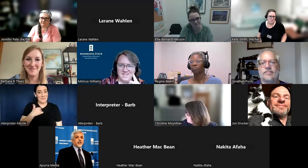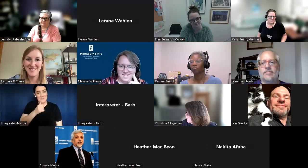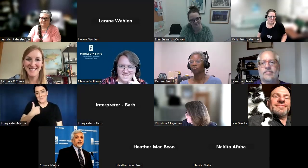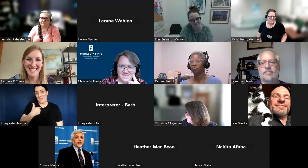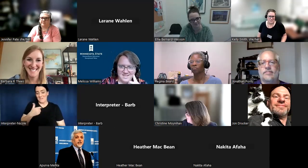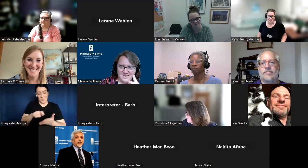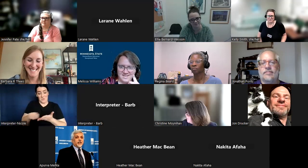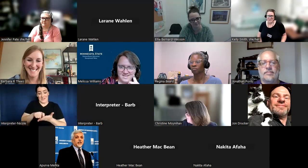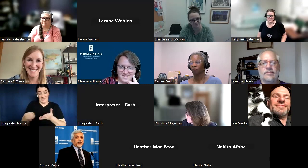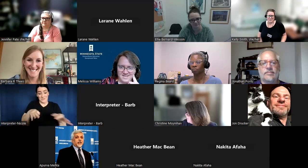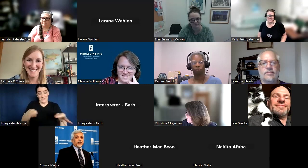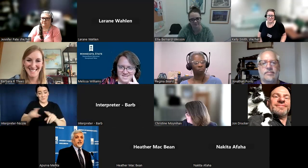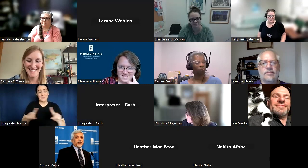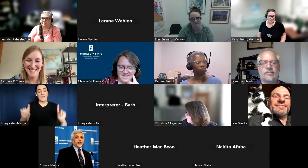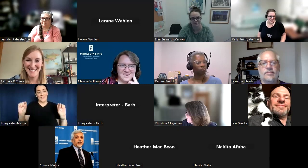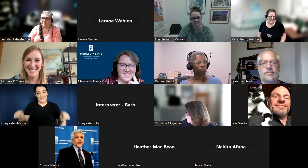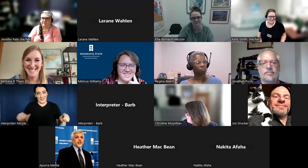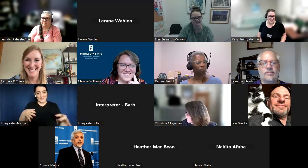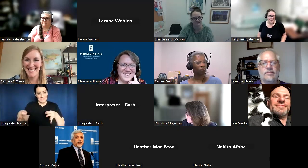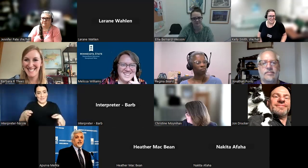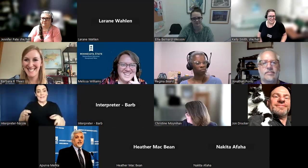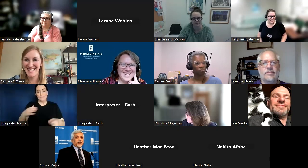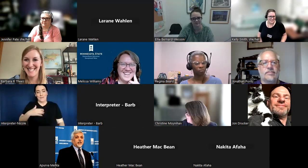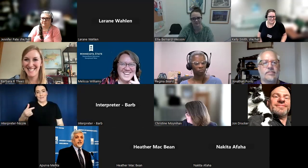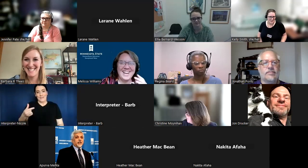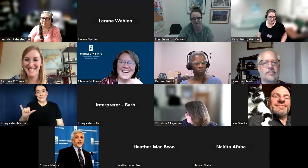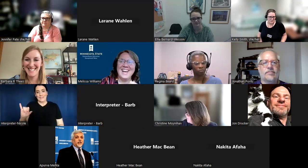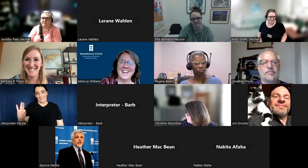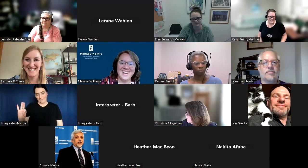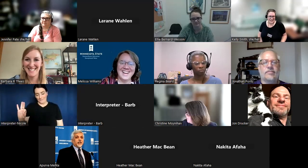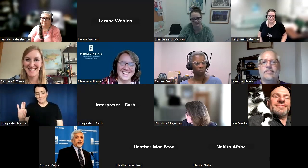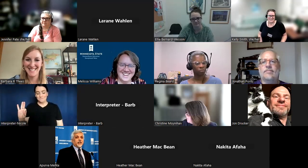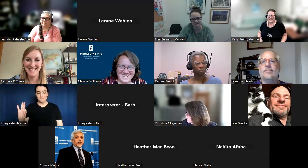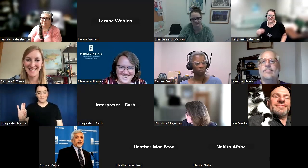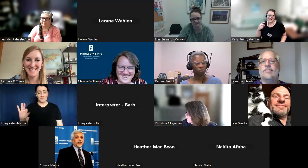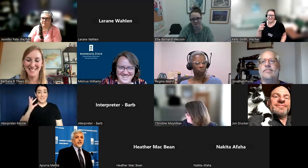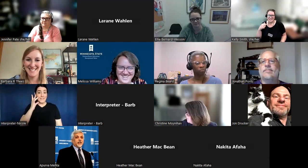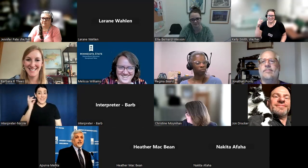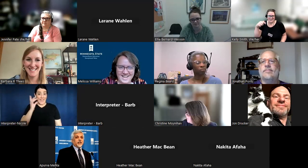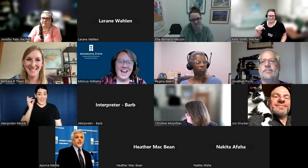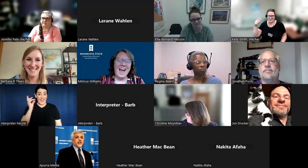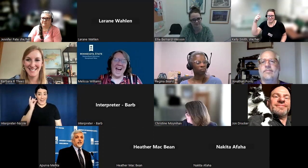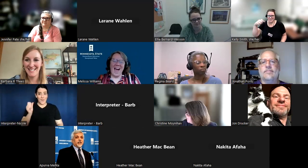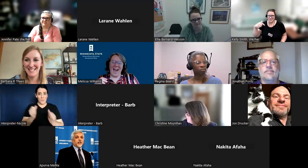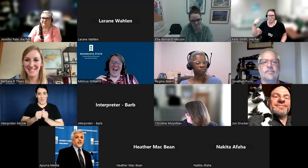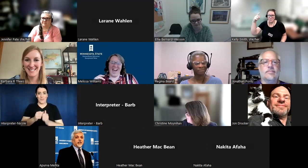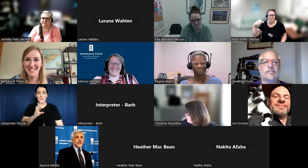So my GIF, GIF, I always forget how to say it, is a cat in a sink licking just the dripping